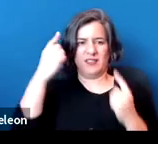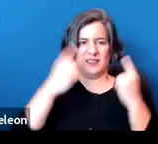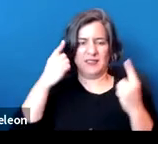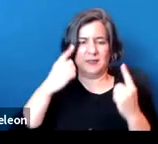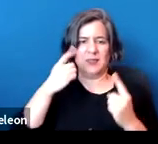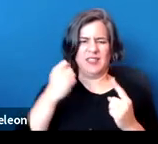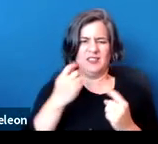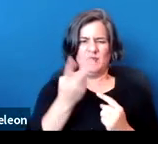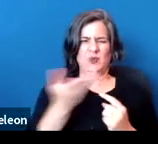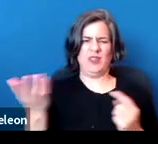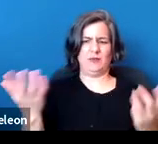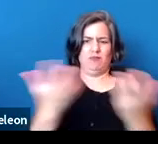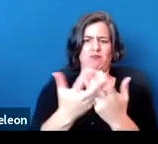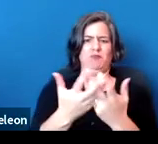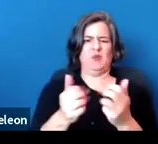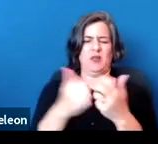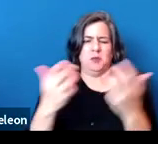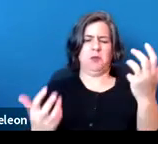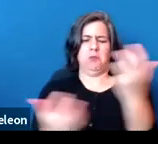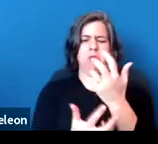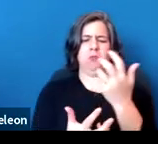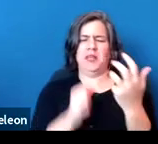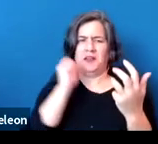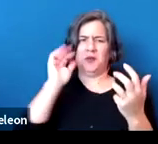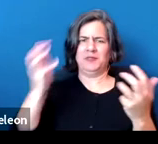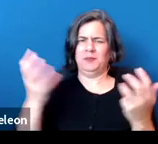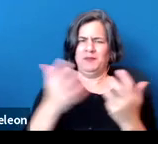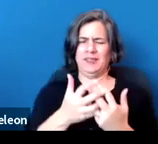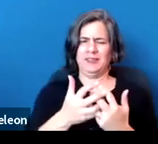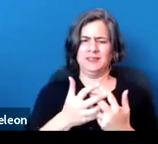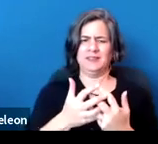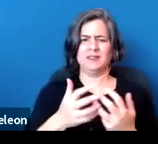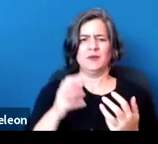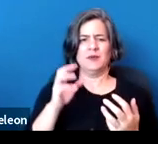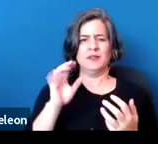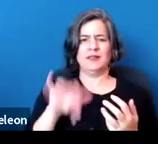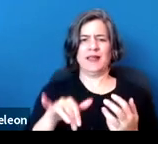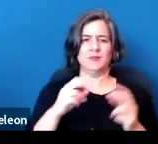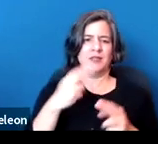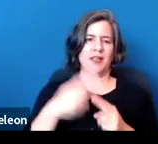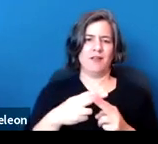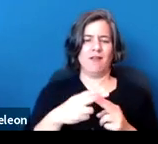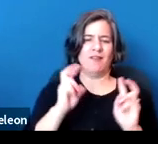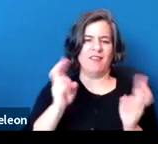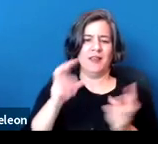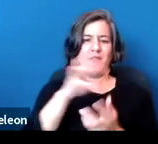So the way that we're going to start here is just to step back and flag a constitutional nuance that I'm actually sort